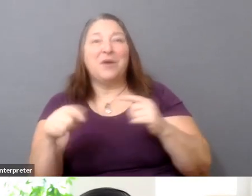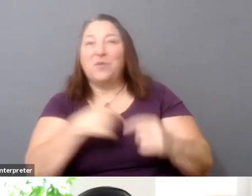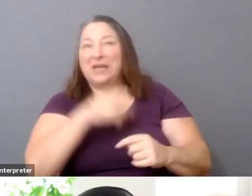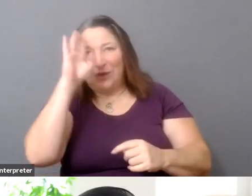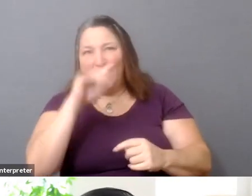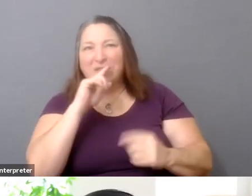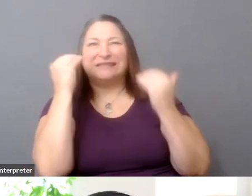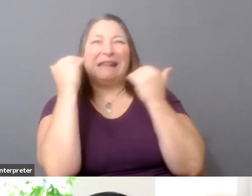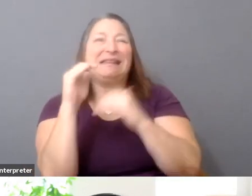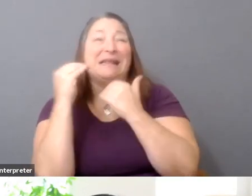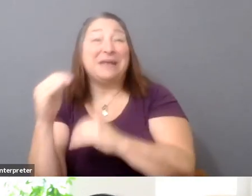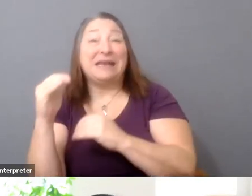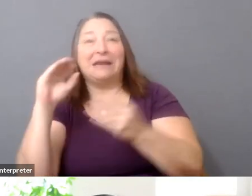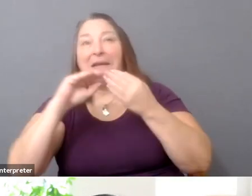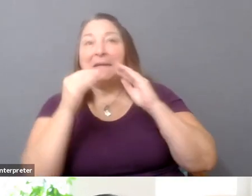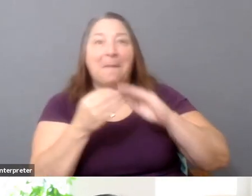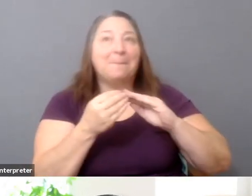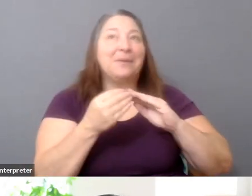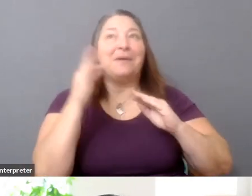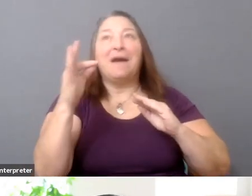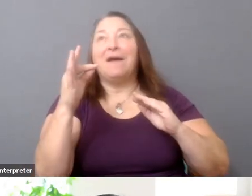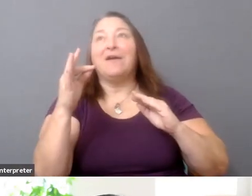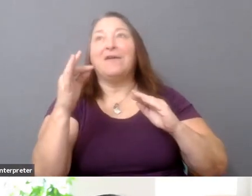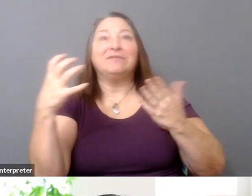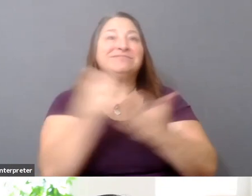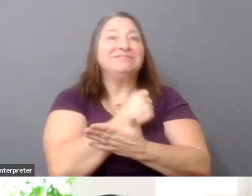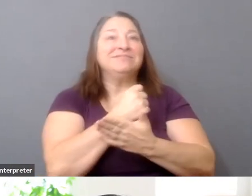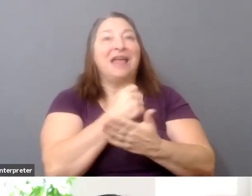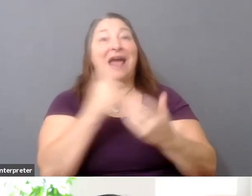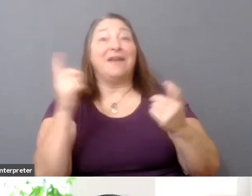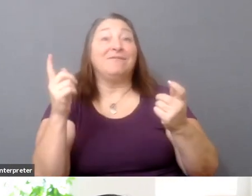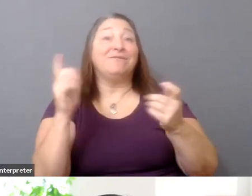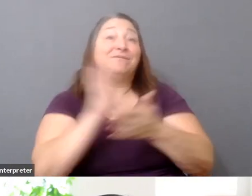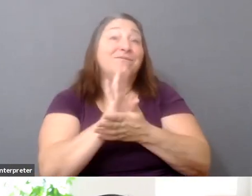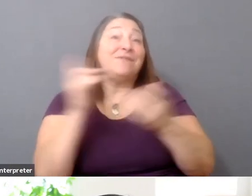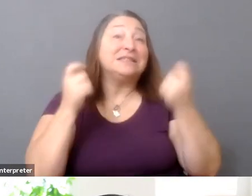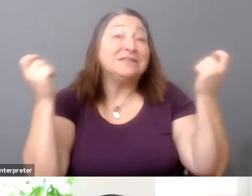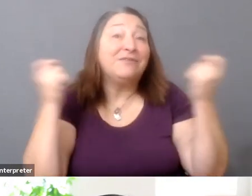at the festivals, and there's a very finite number of slots on the buyers' slate.